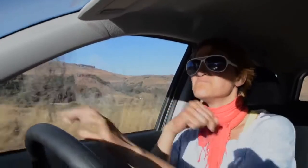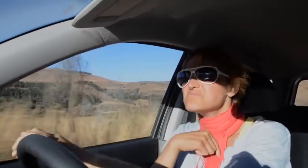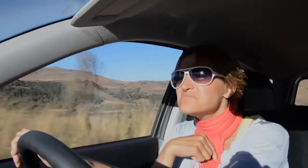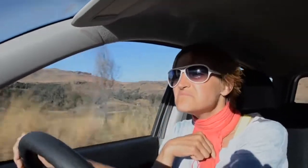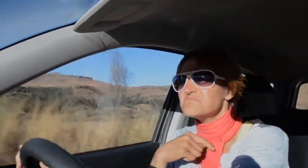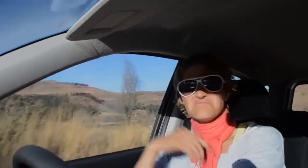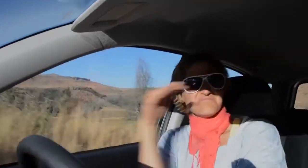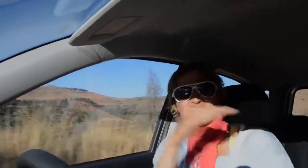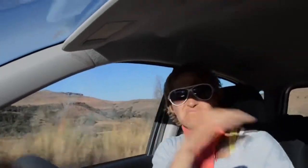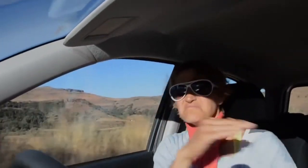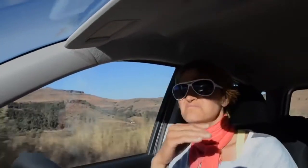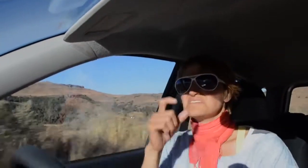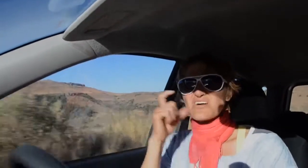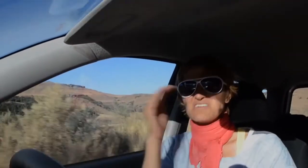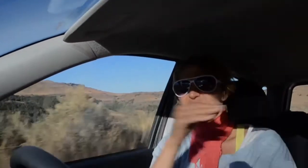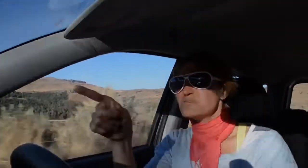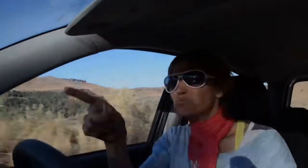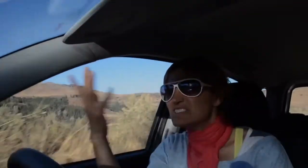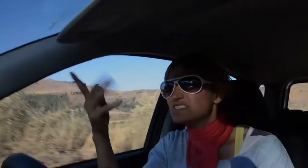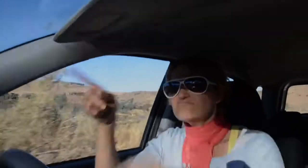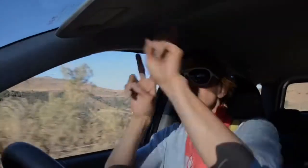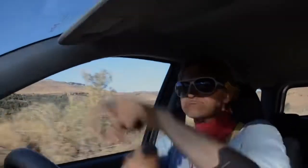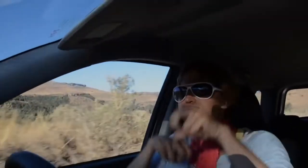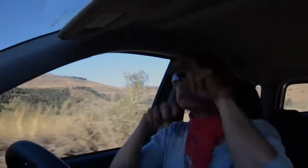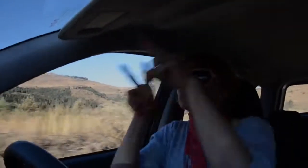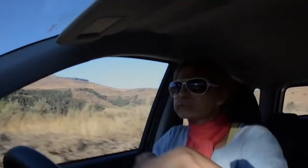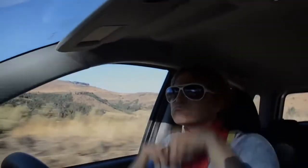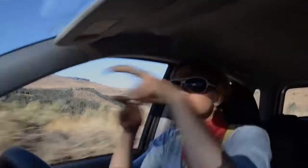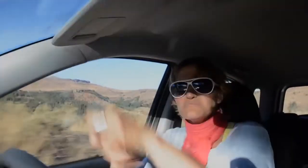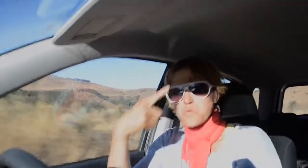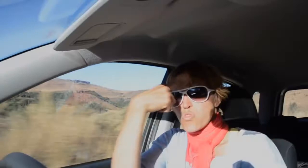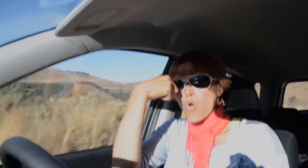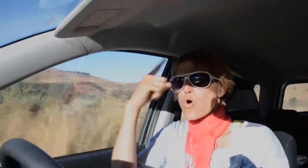Driving on the road, I saw something unusual and told Darren that I think they are